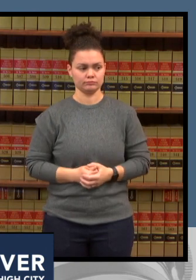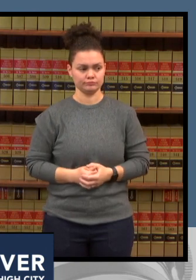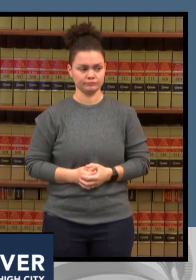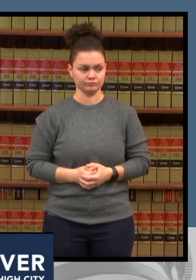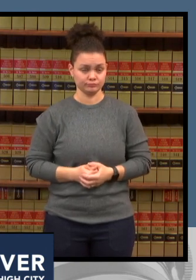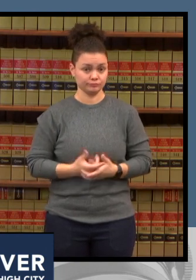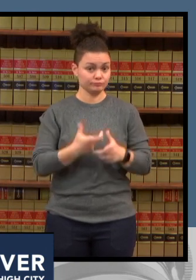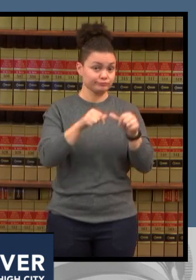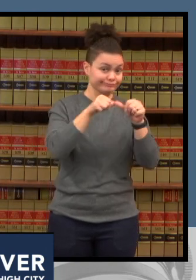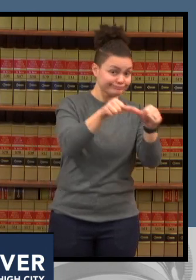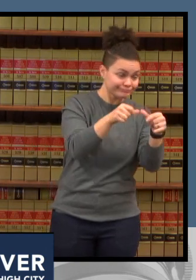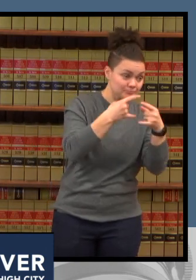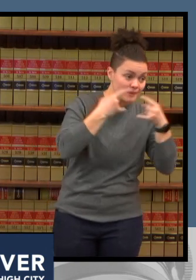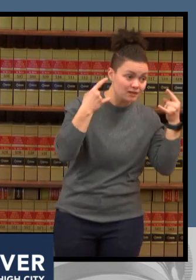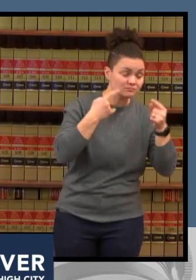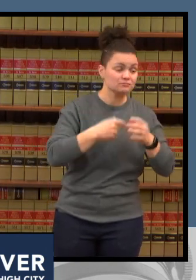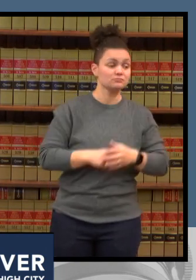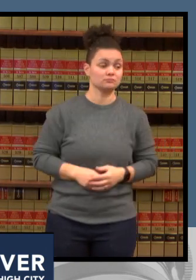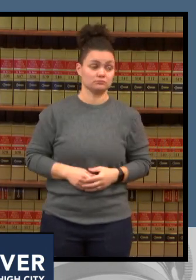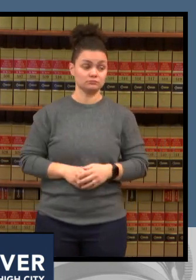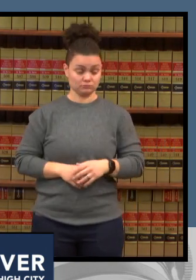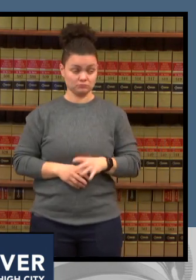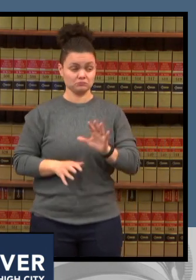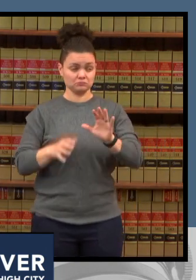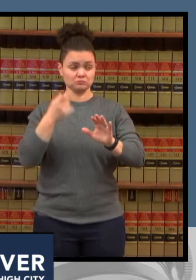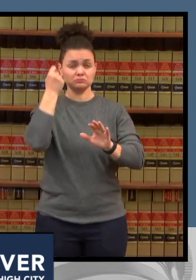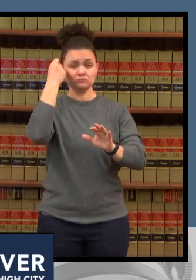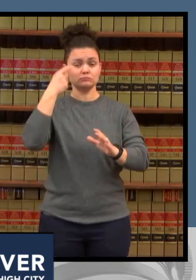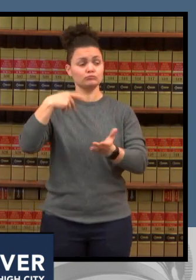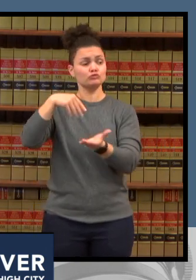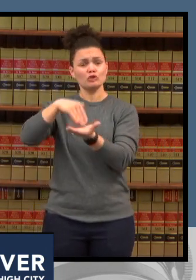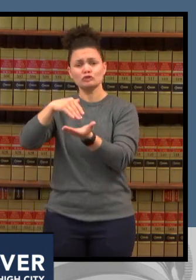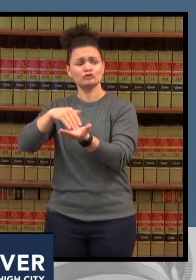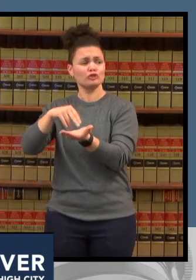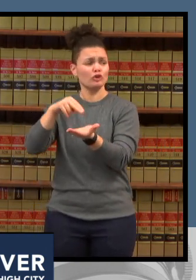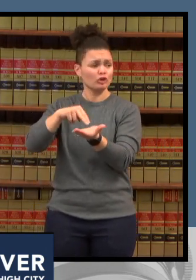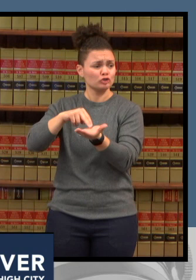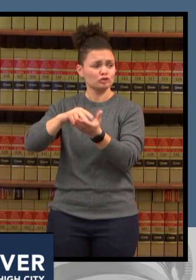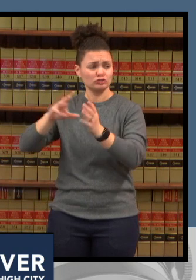workers have been taking care of covered patients for soon to be two years we know what to do we